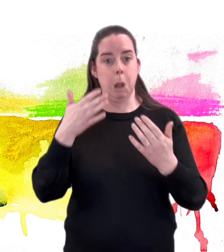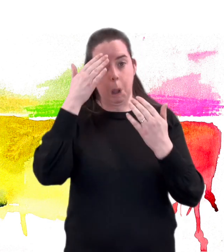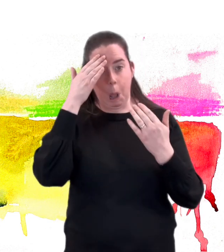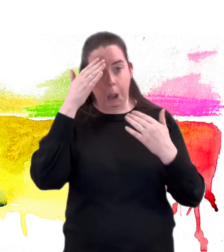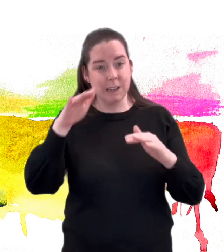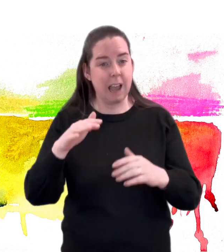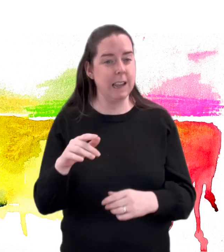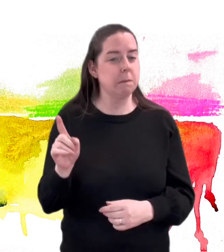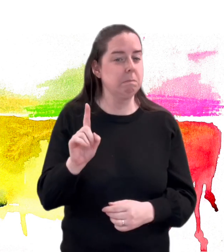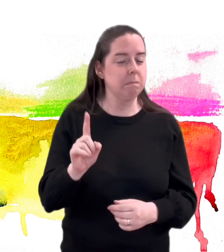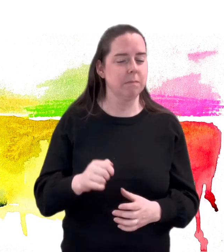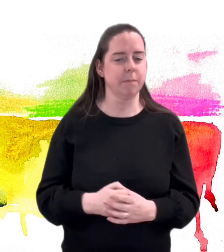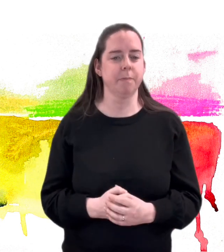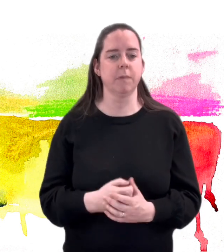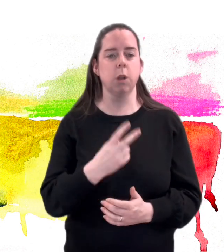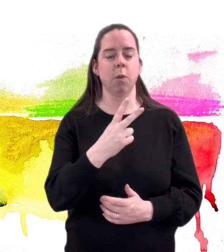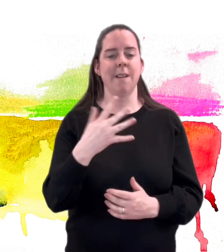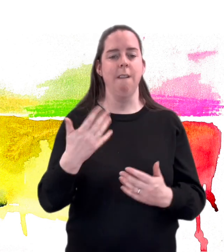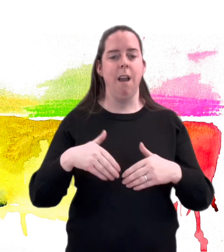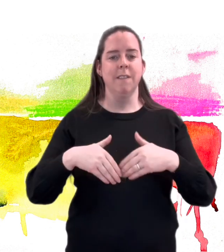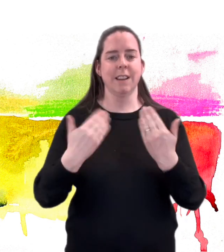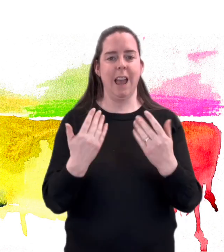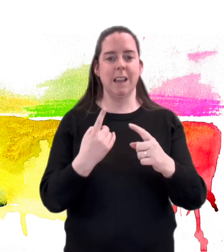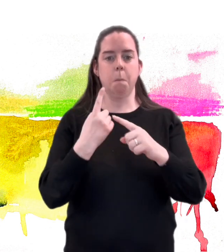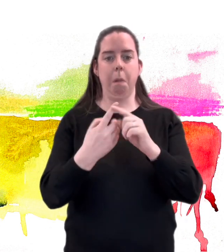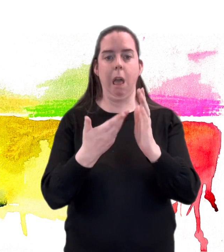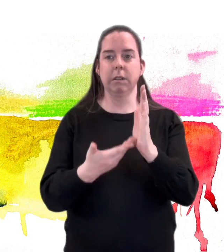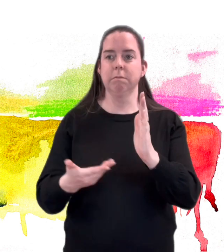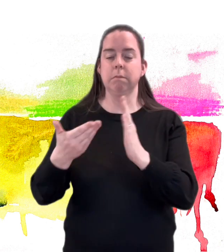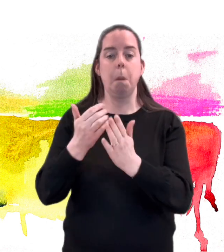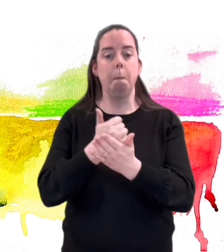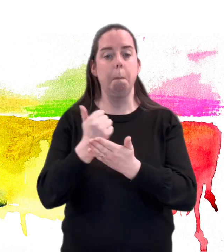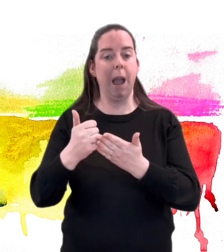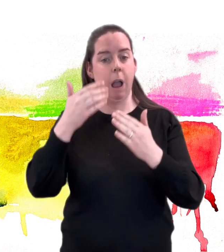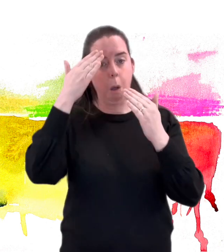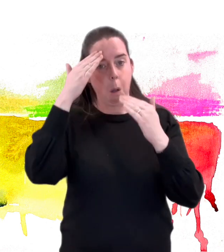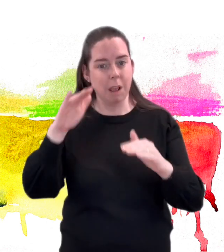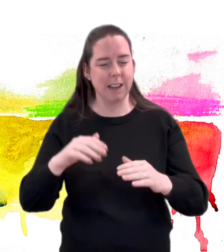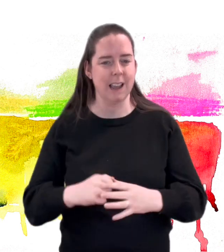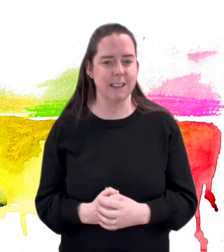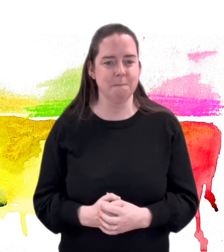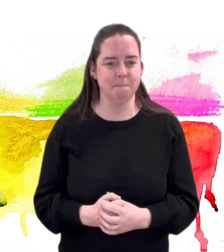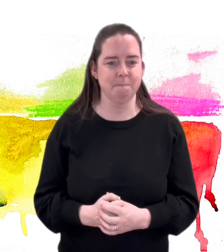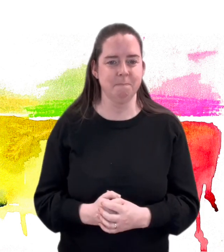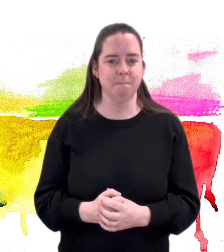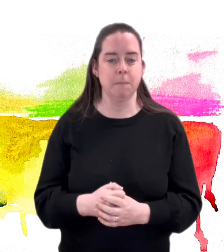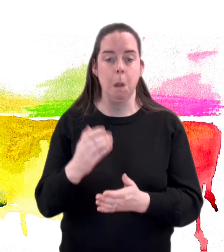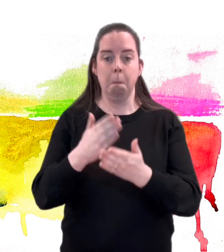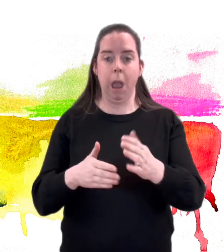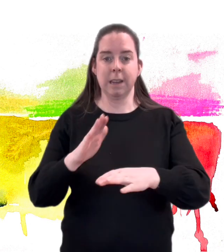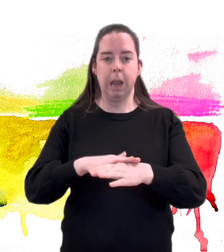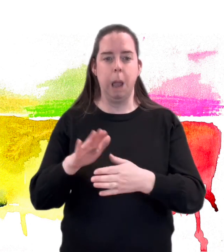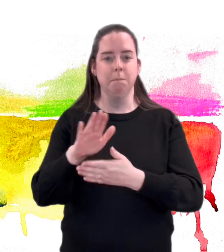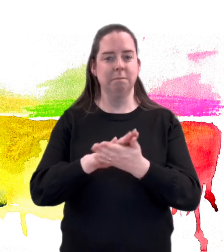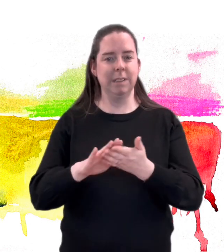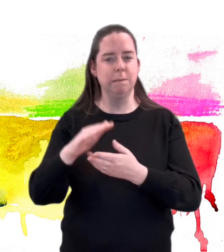Holidays: 25 days plus public holidays. Pro-rata.